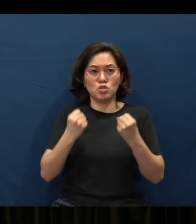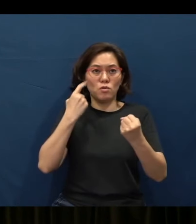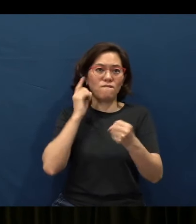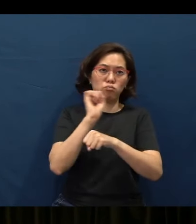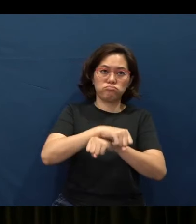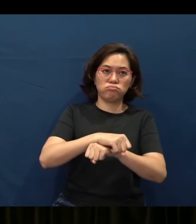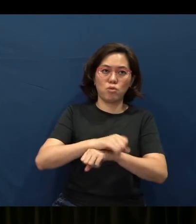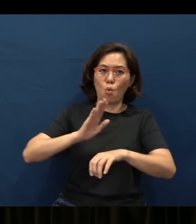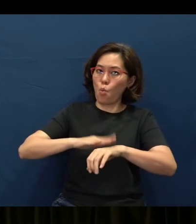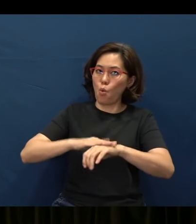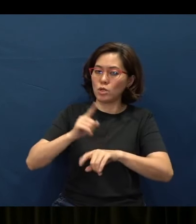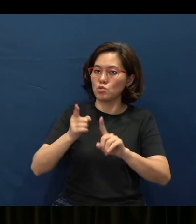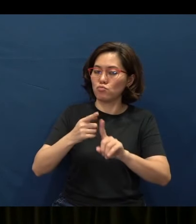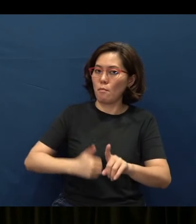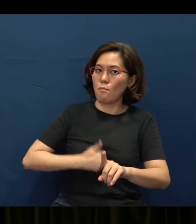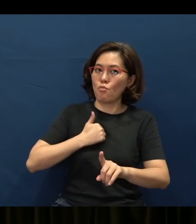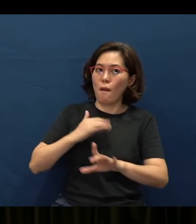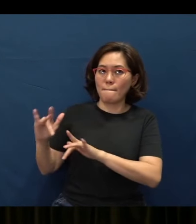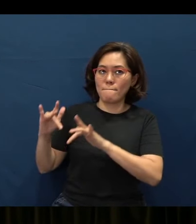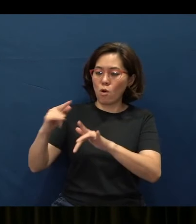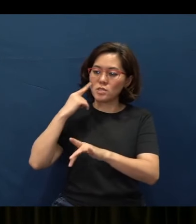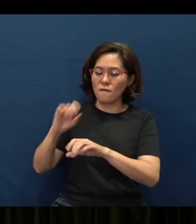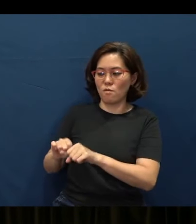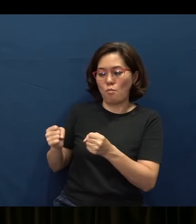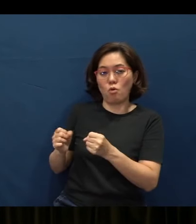His warning to the proud, His mercy for the broken.